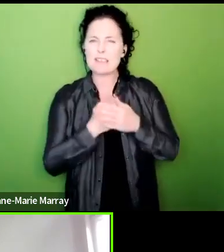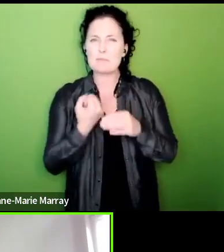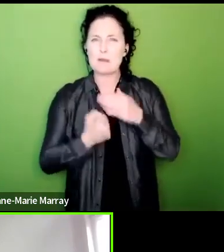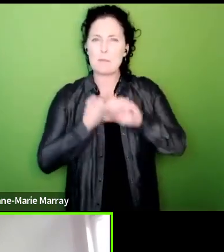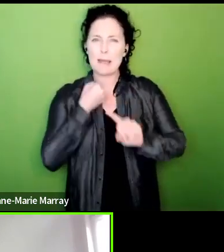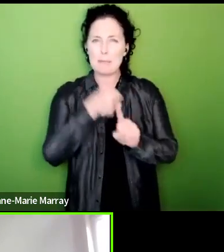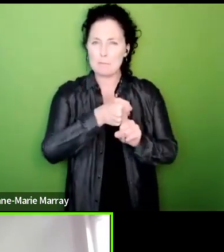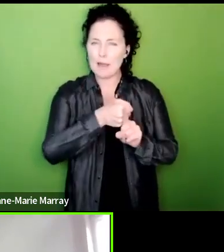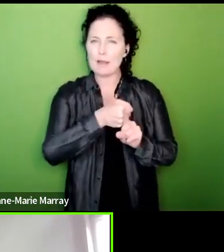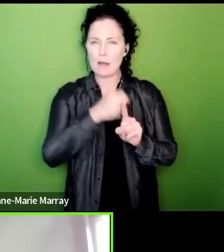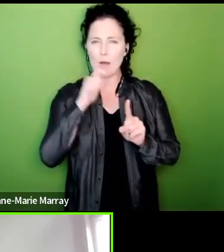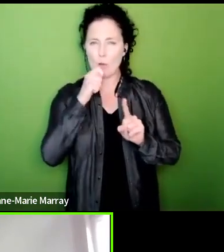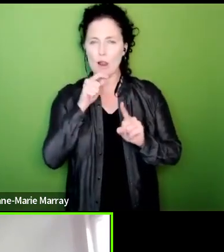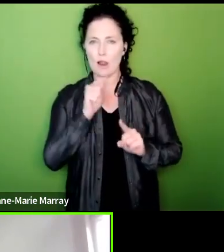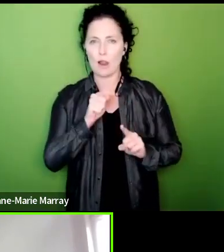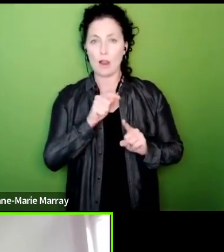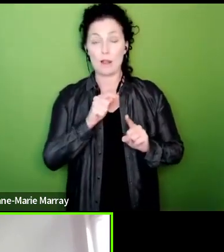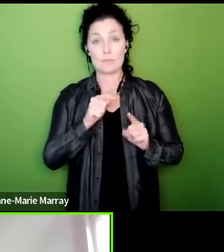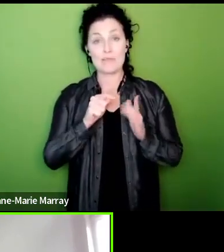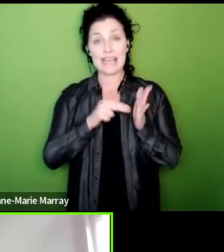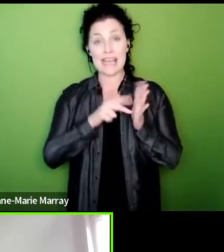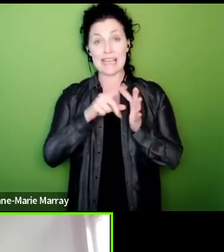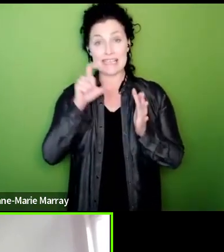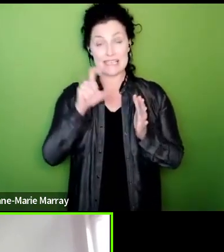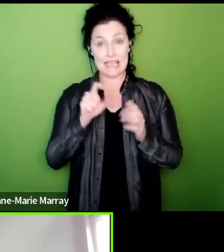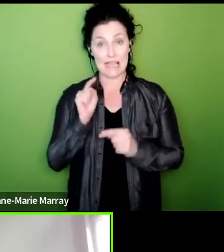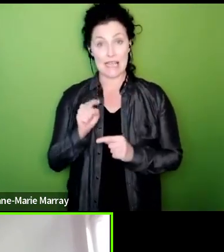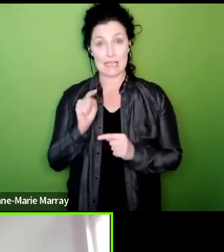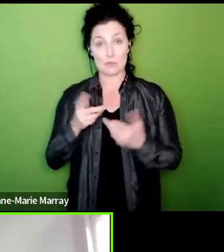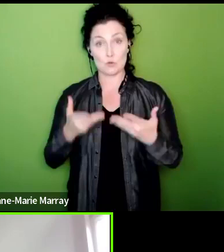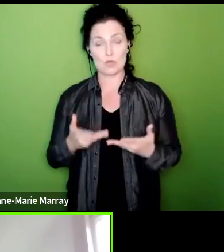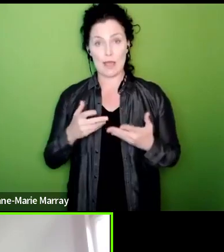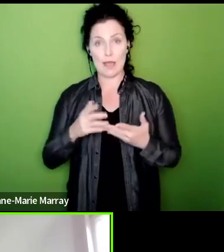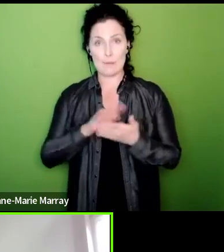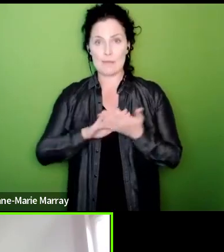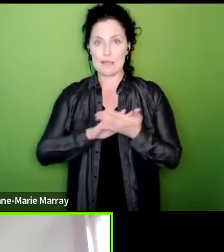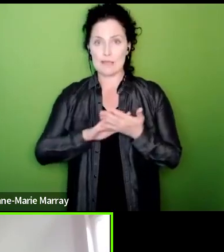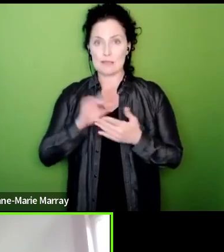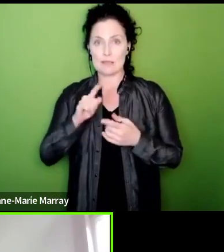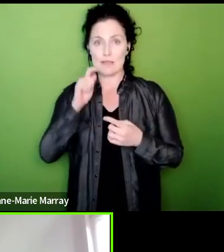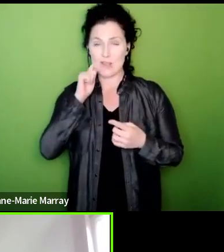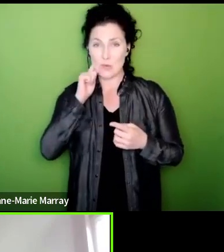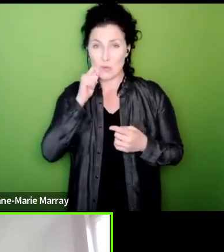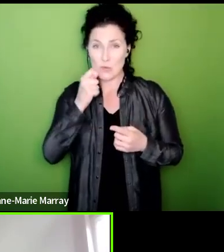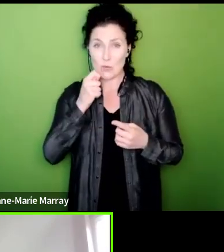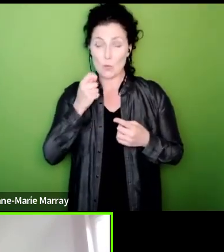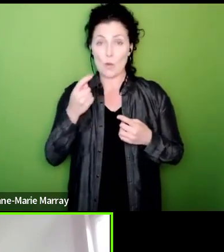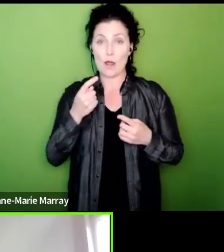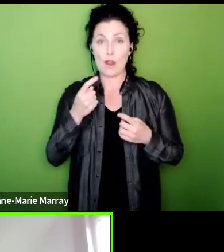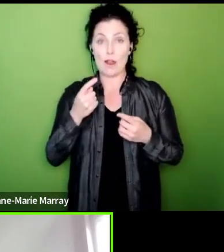NEC has agreed today that that action will attract significant financial support for members being